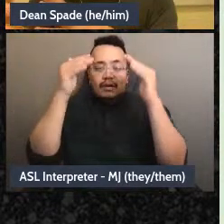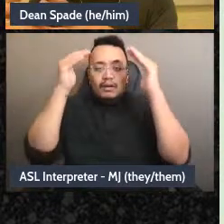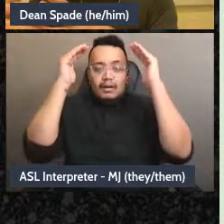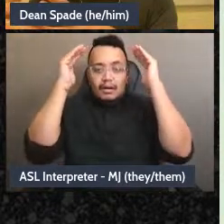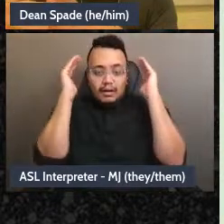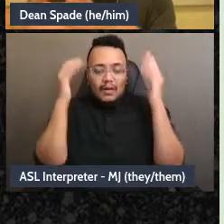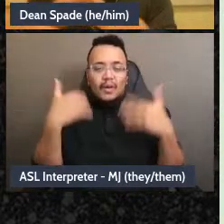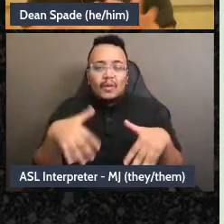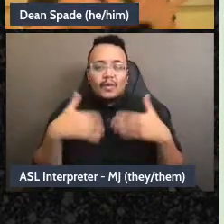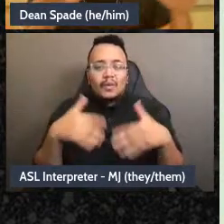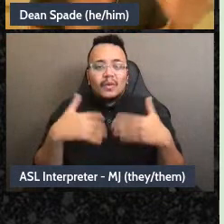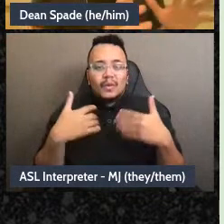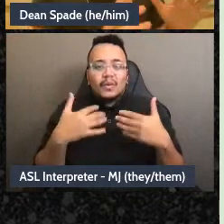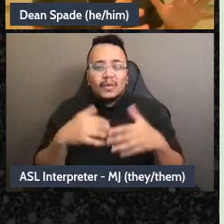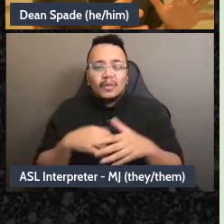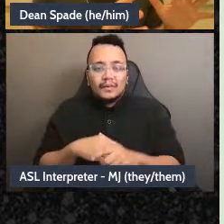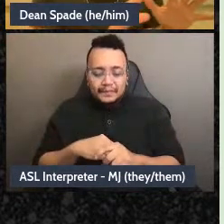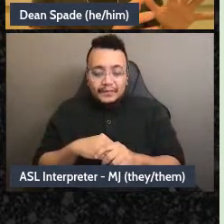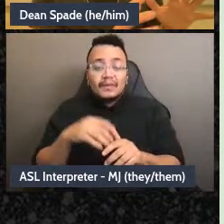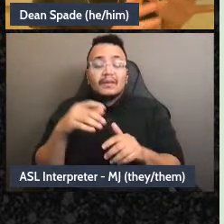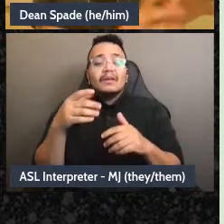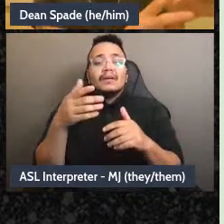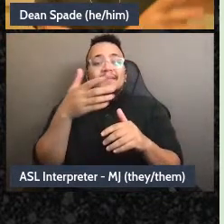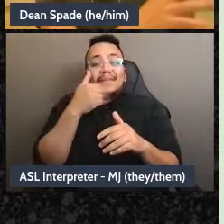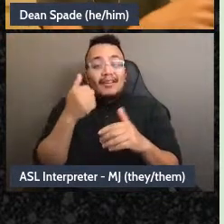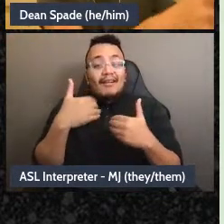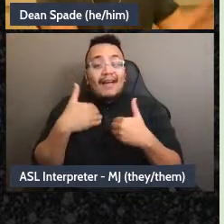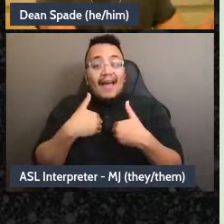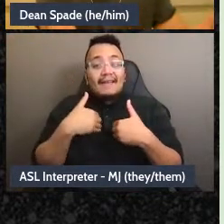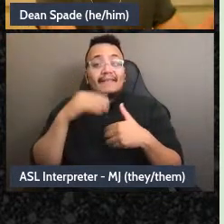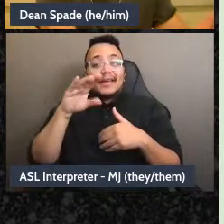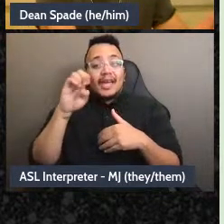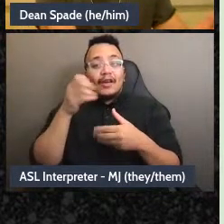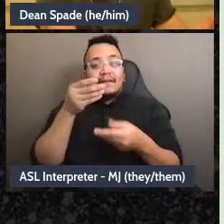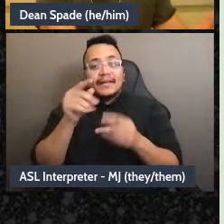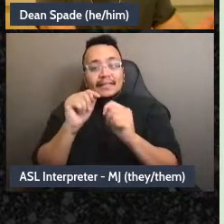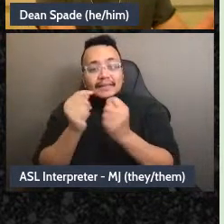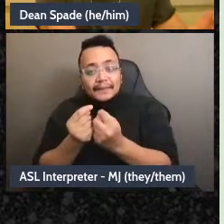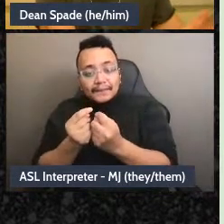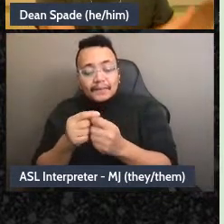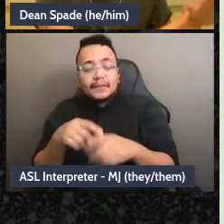to be like “oh now these people they just do the chunk of implementing that part of the plan and